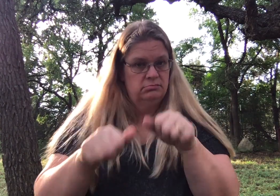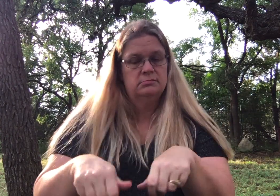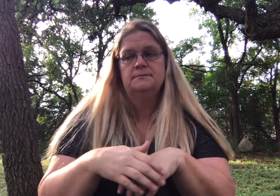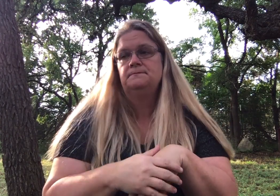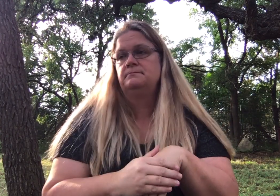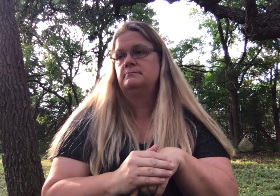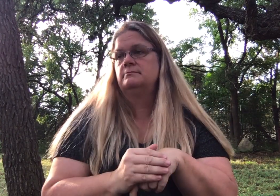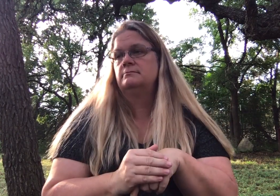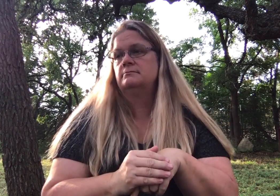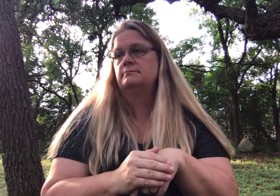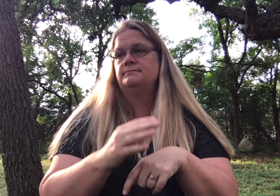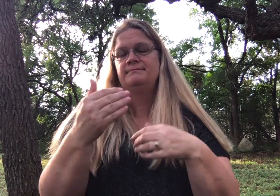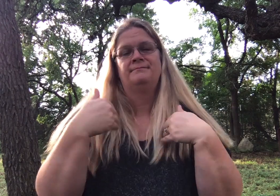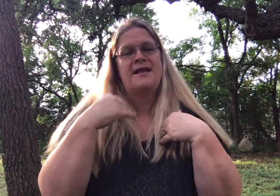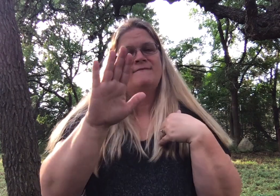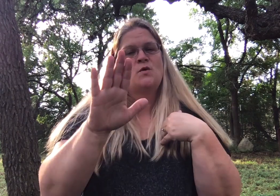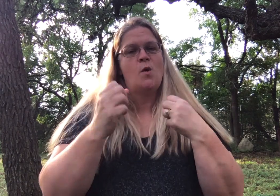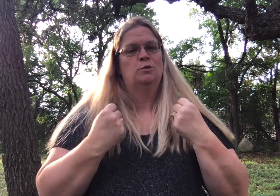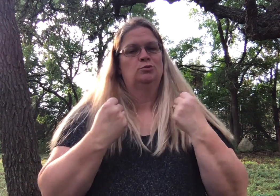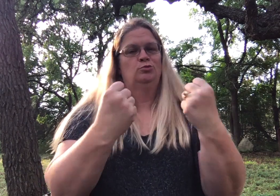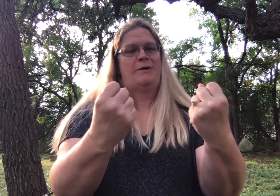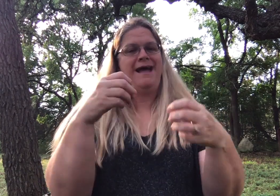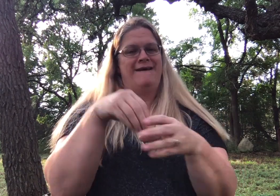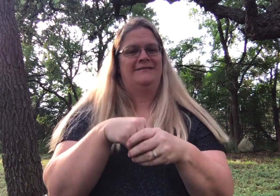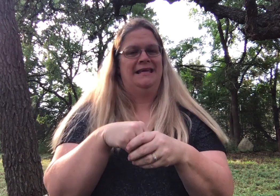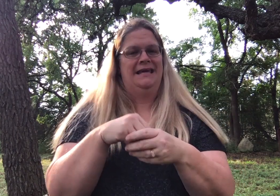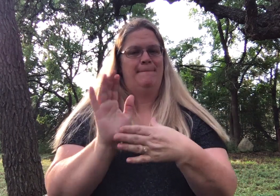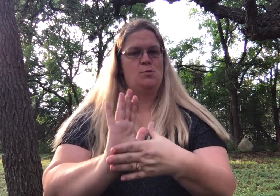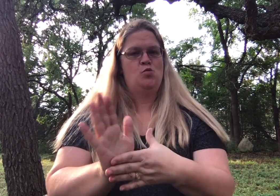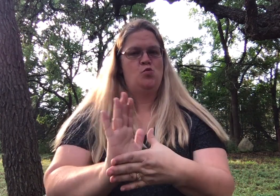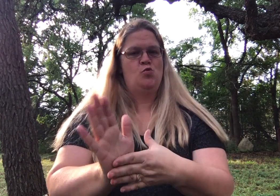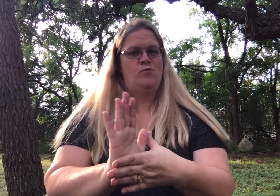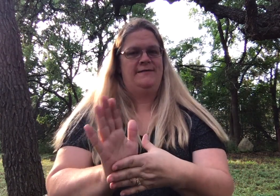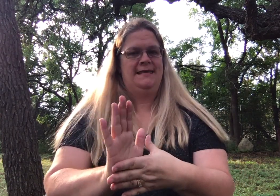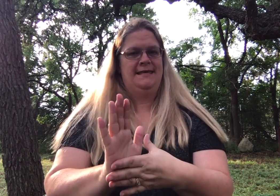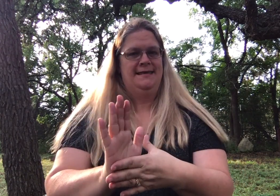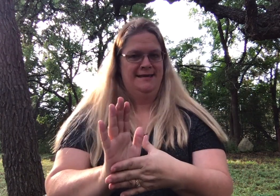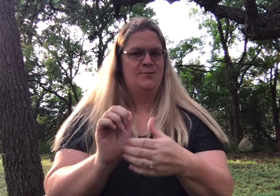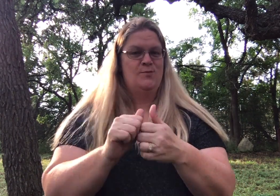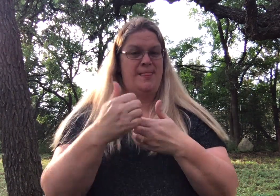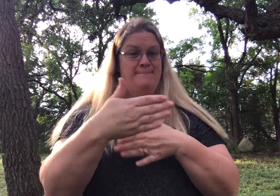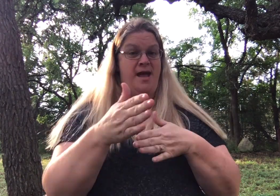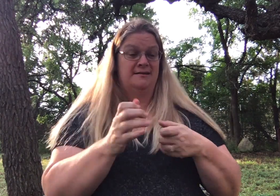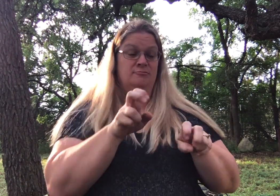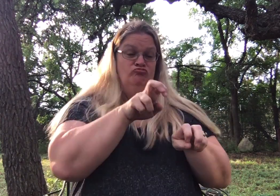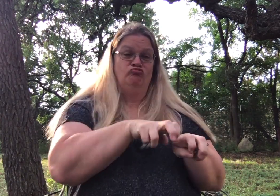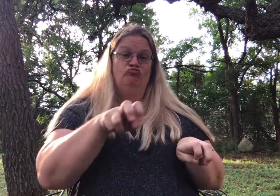Several things can be created. You can have a drive in movie with all of your box cars